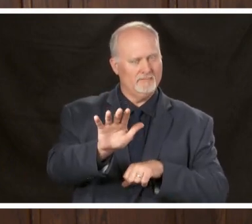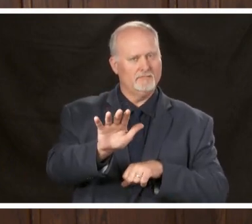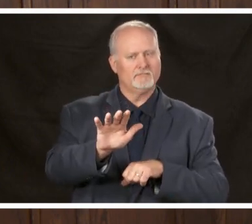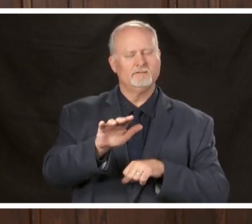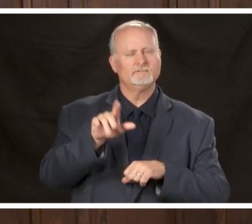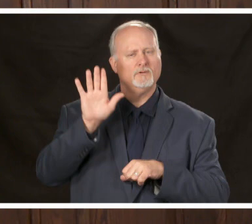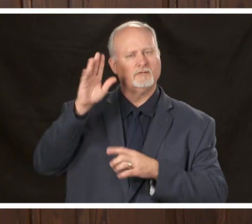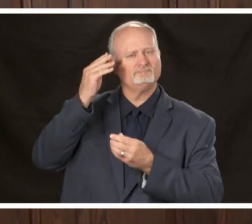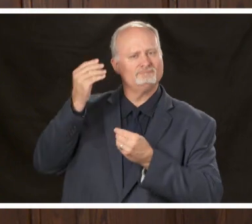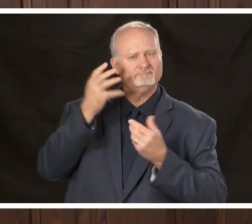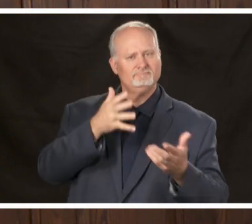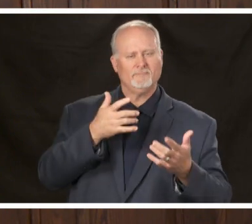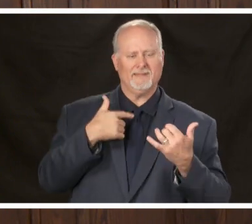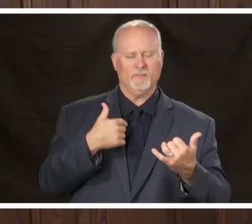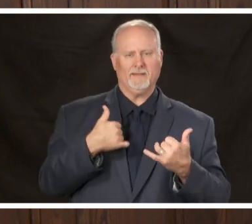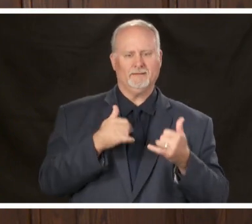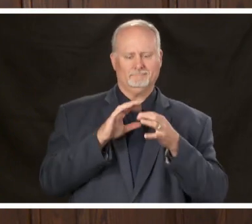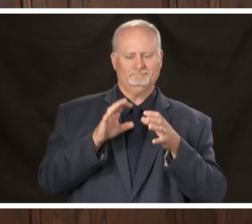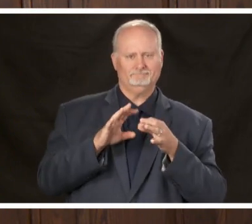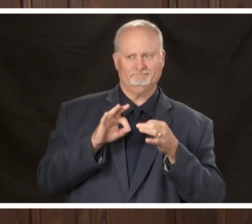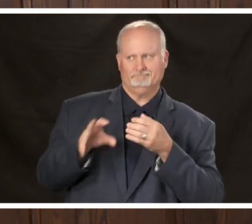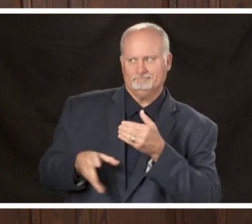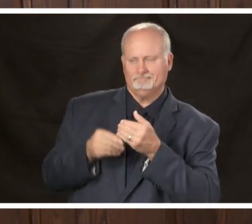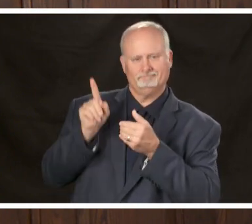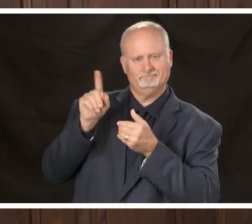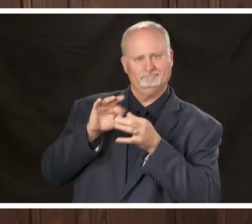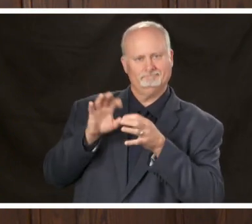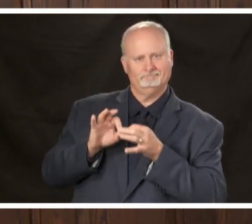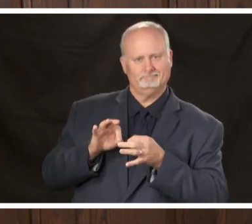like to mention that everyone here is practicing social distancing and wearing